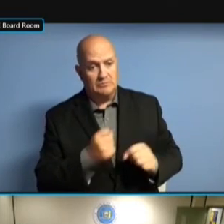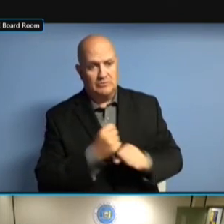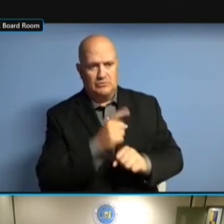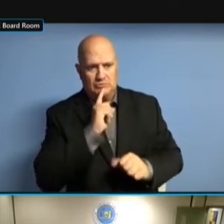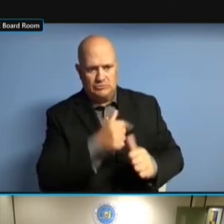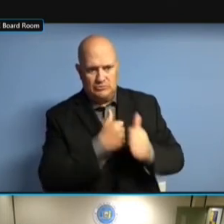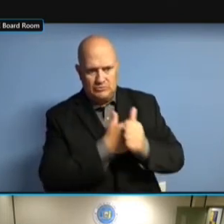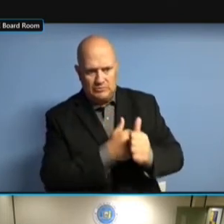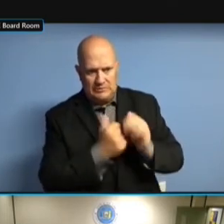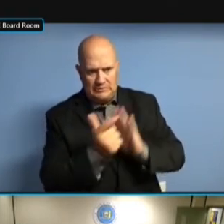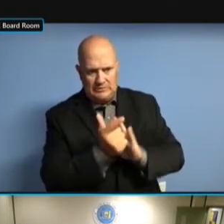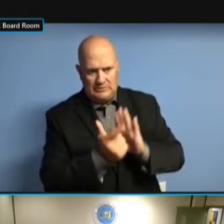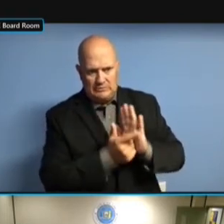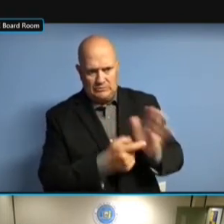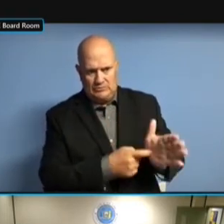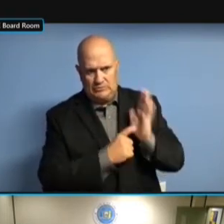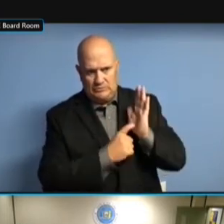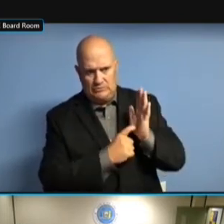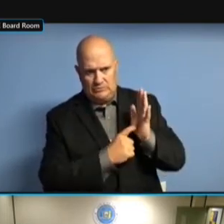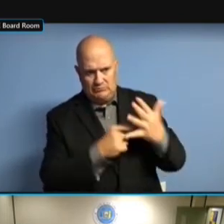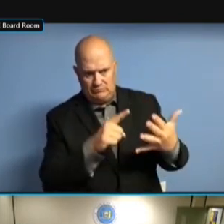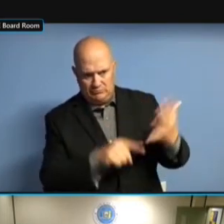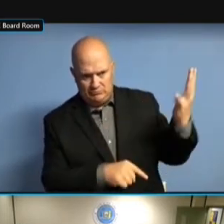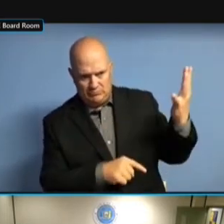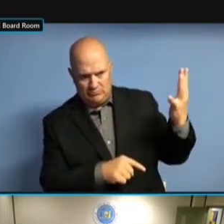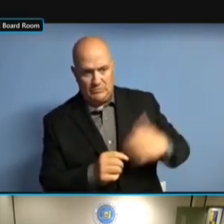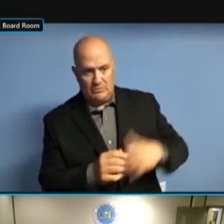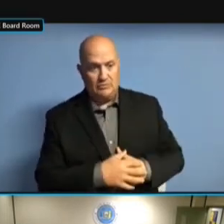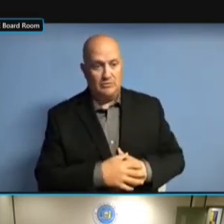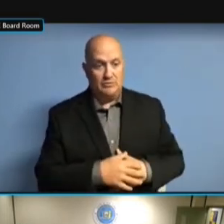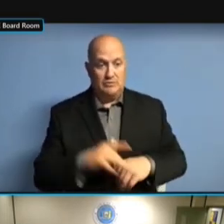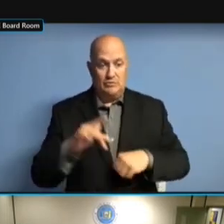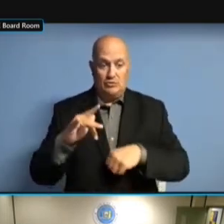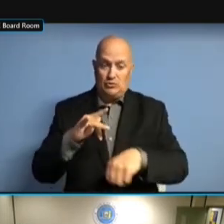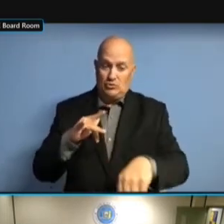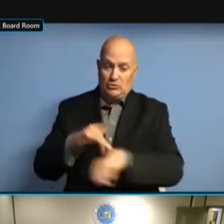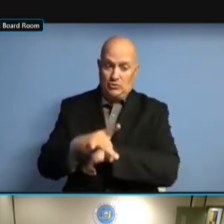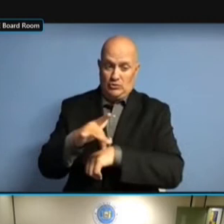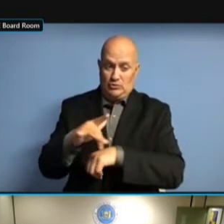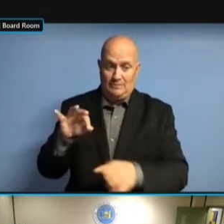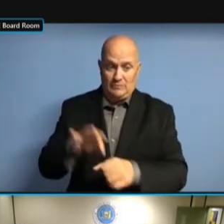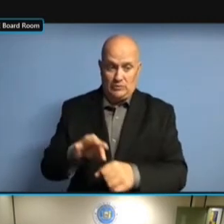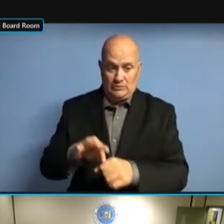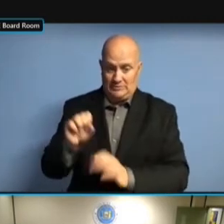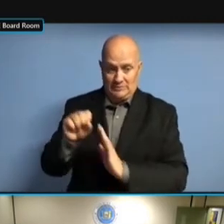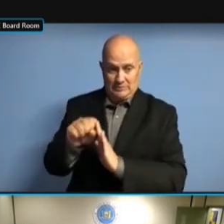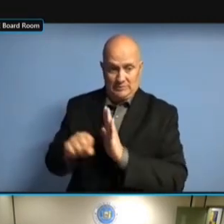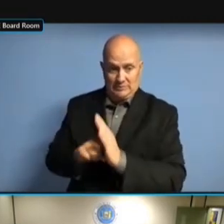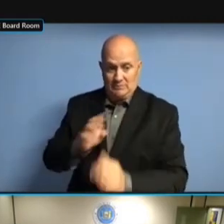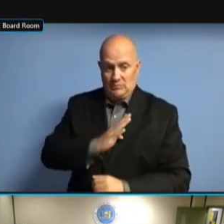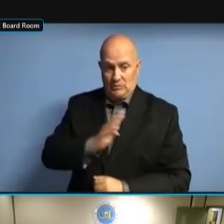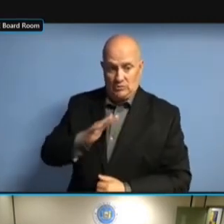REVIEW ALL OF THE DIFFERENT PLANS FOR THE EARLY REVIEW ALL OF THE DIFFERENT PLANS FOR THE EARLY VOTING, PLANS FOR THE EARLY VOTING, PLANS FOR THE EARLY VOTING, SECURITY PLANS FOR THE EARLY VOTING, SECURITY PLANS, PLANS FOR THE EARLY VOTING, SECURITY PLANS, NETWORK PLANS FOR THE EARLY VOTING, SECURITY PLANS, NETWORK CHECK SECURITY PLANS, NETWORK CHECK SECURITY PLANS, NETWORK CHECK LISTS, SECURITY PLANS, NETWORK CHECK LISTS, AND SECURITY PLANS, NETWORK CHECK LISTS, AND THE SECURITY PLANS, NETWORK CHECK LISTS, AND THE PREVENTION SECURITY PLANS, NETWORK CHECK LISTS, AND THE PREVENTION FOR LISTS, AND THE PREVENTION FOR LISTS, AND THE PREVENTION FOR EARLY LISTS, AND THE PREVENTION FOR EARLY RELEASE